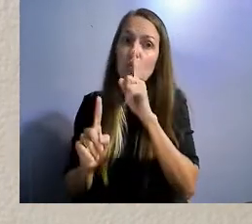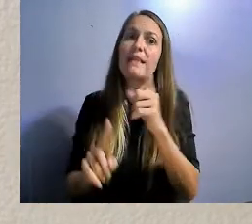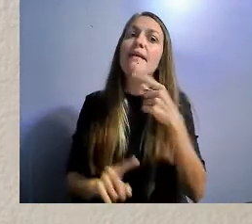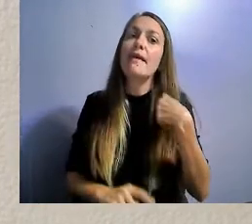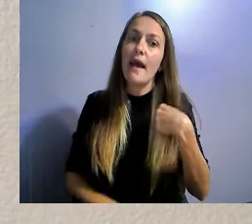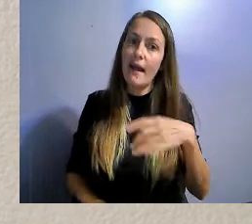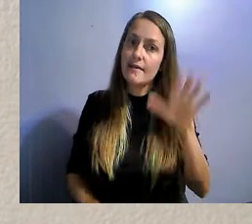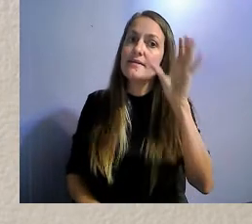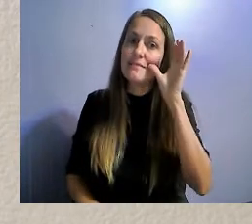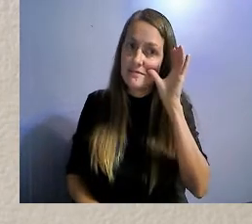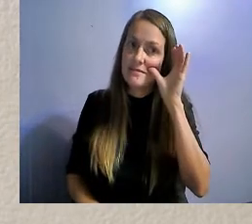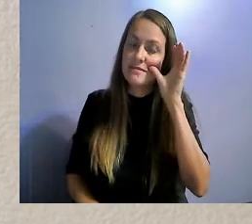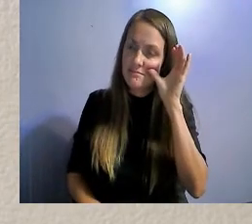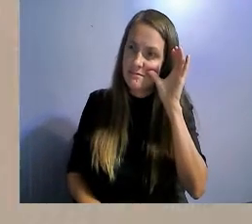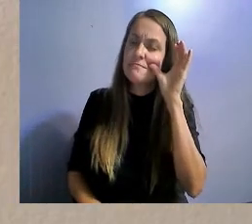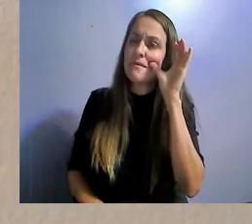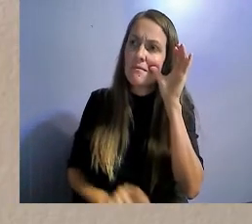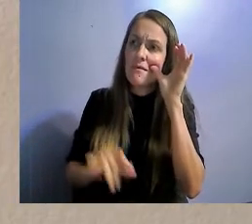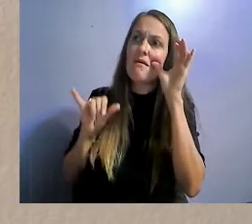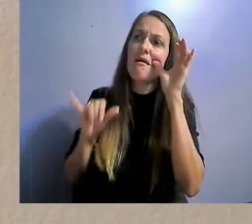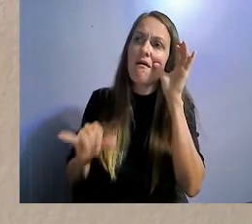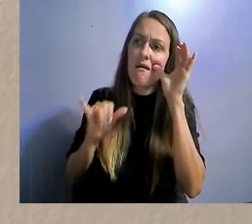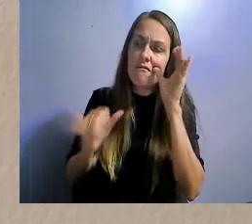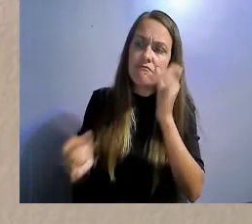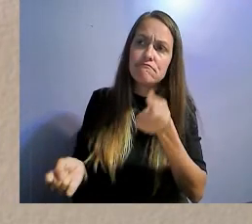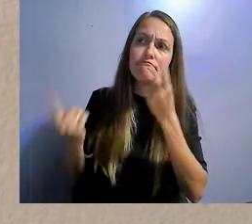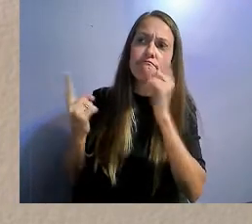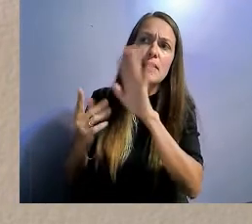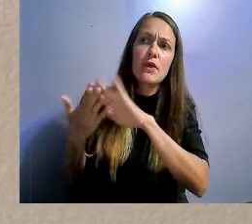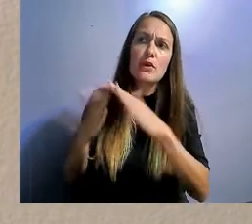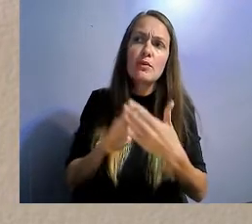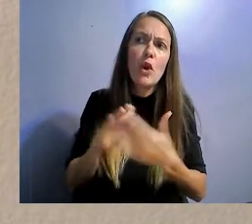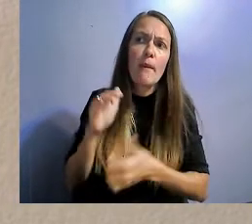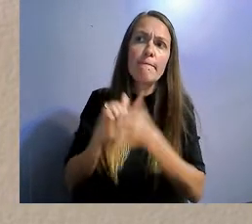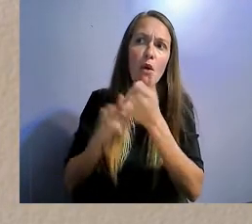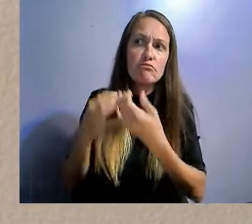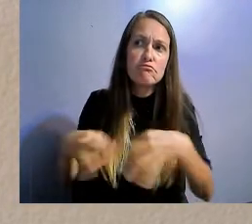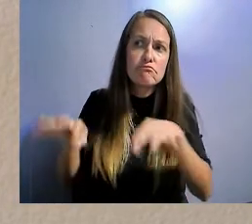what resources they had. Our motto is nothing about us without us.